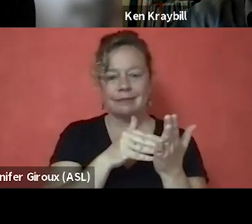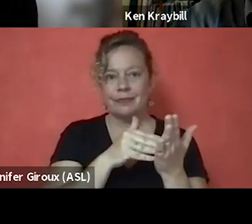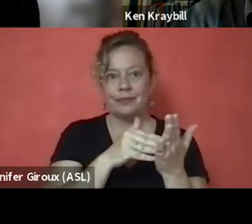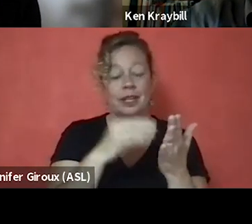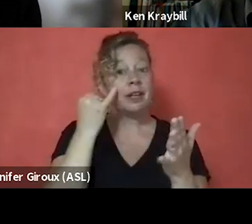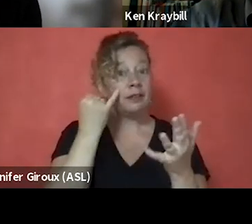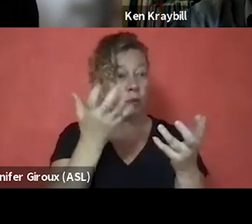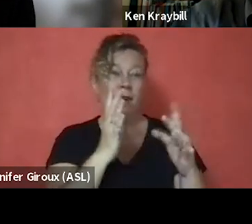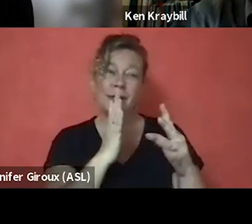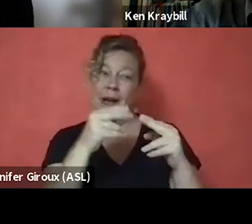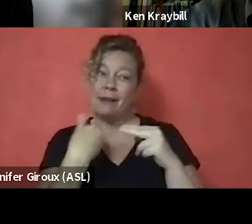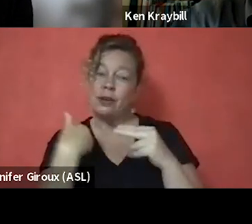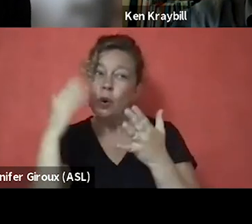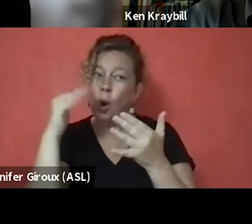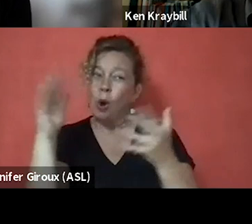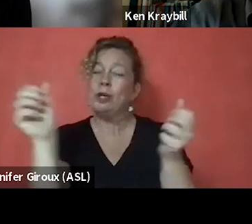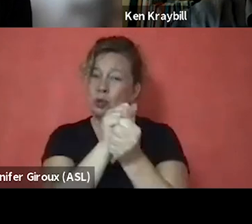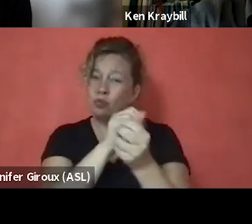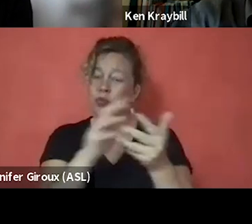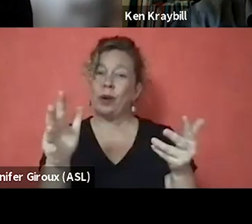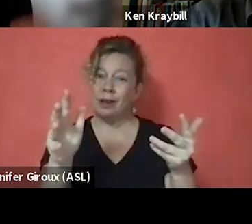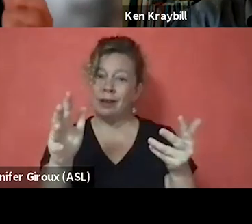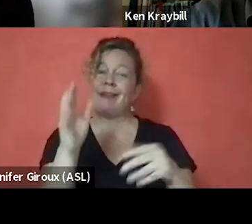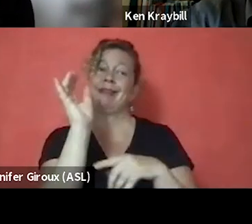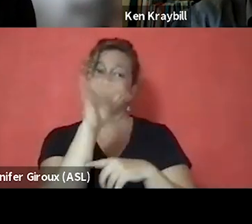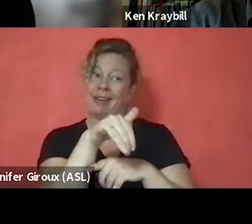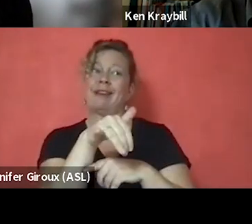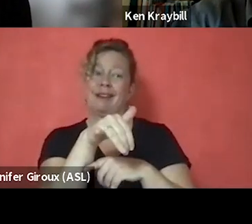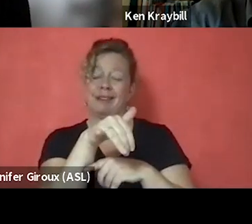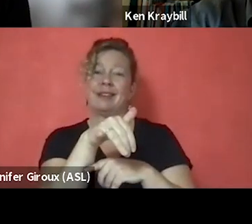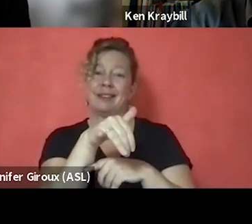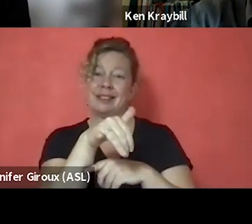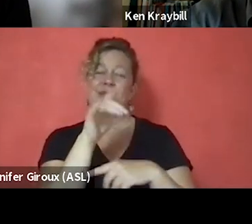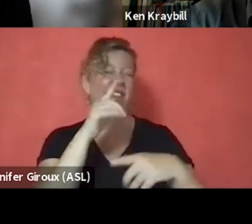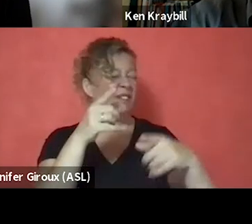about having your hope destroyed, that's a really fast way to do it.